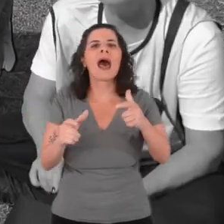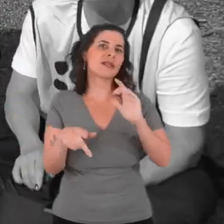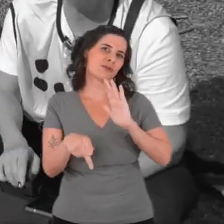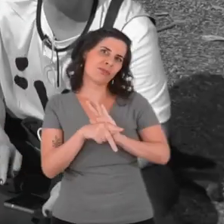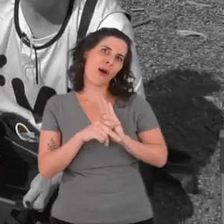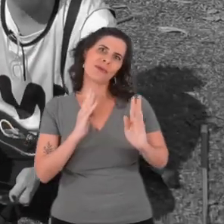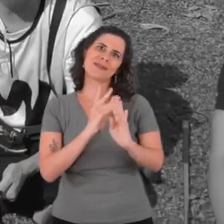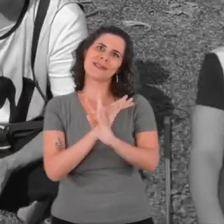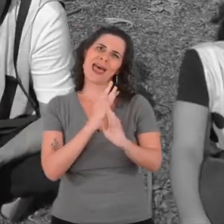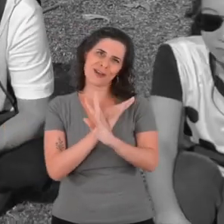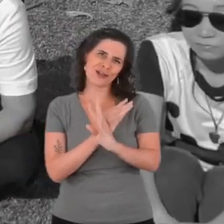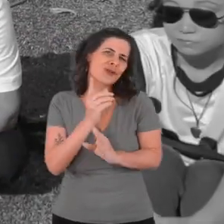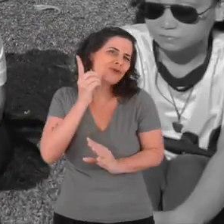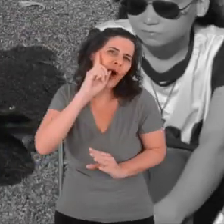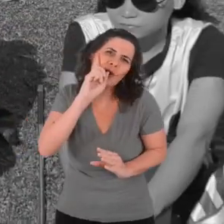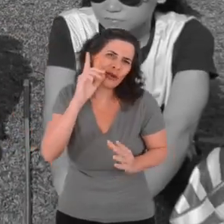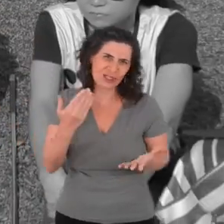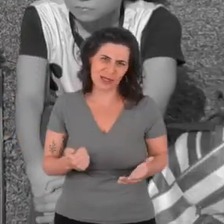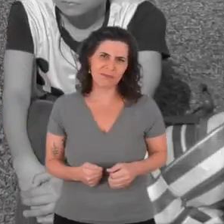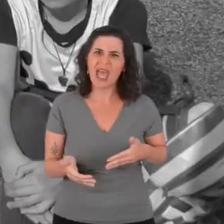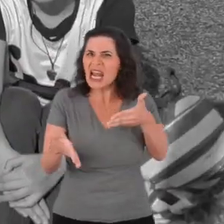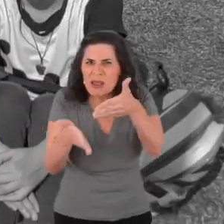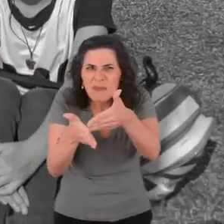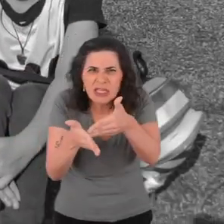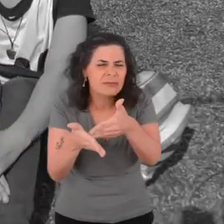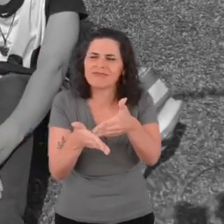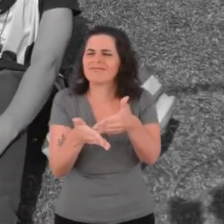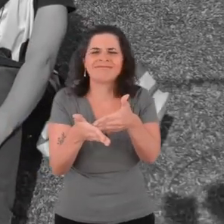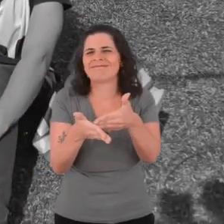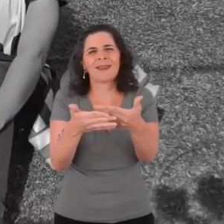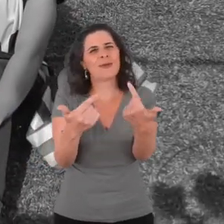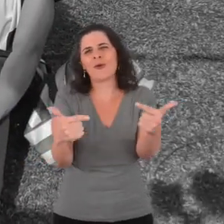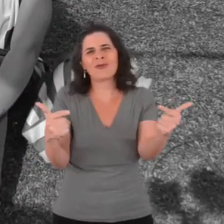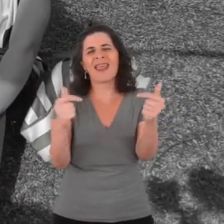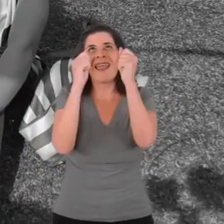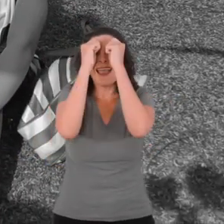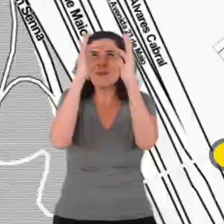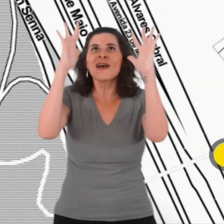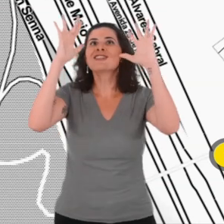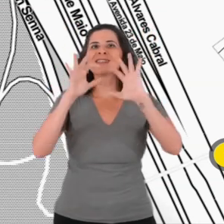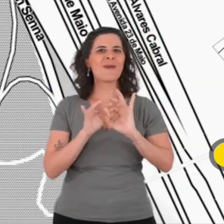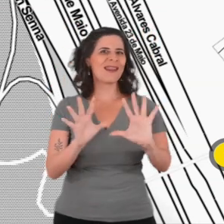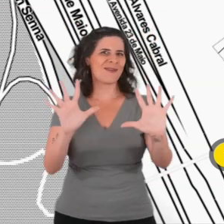Imagination is the only limit to what you can publish.